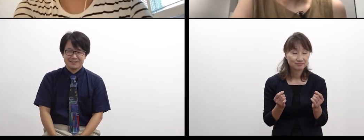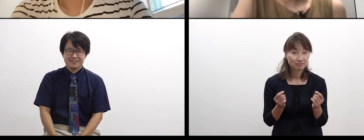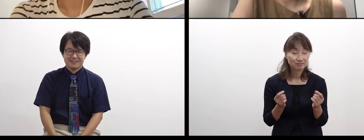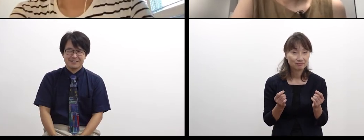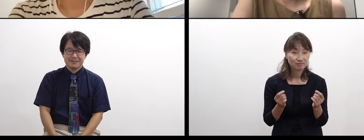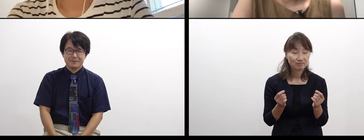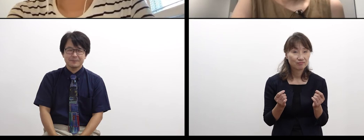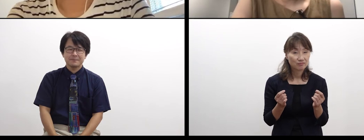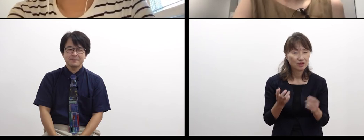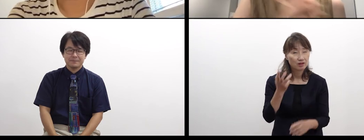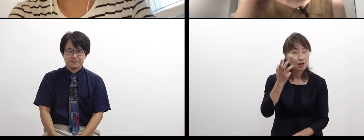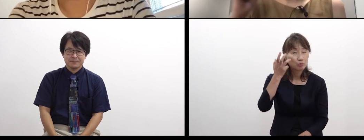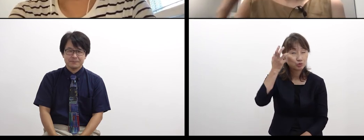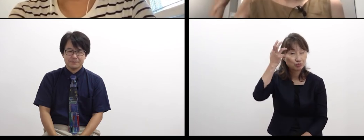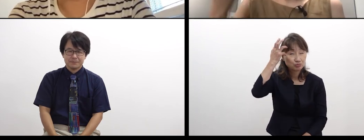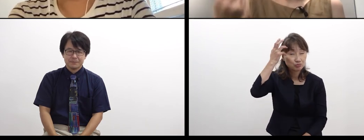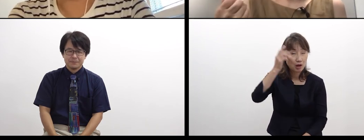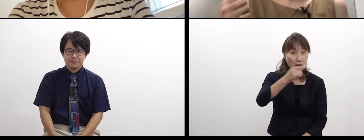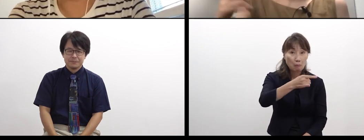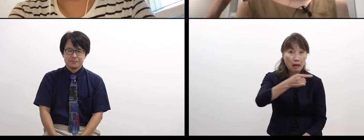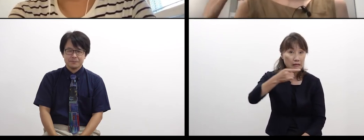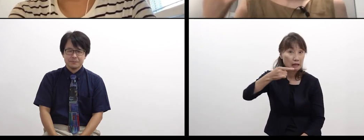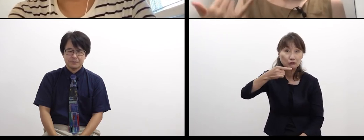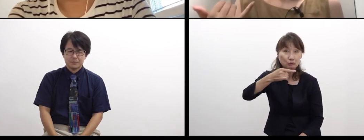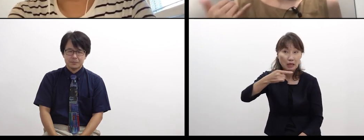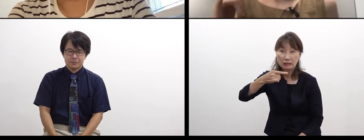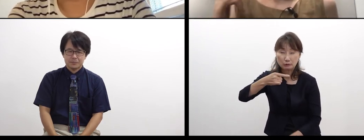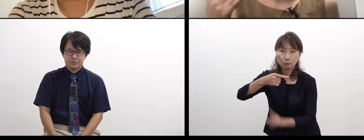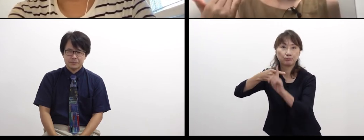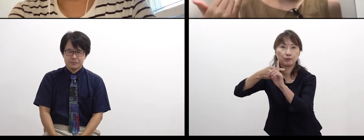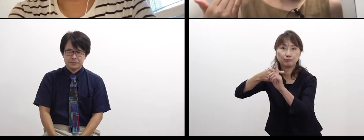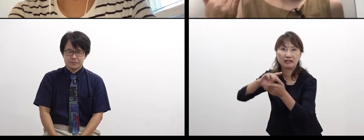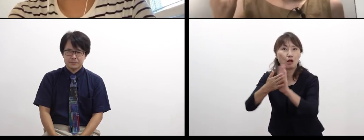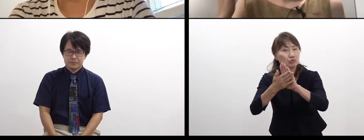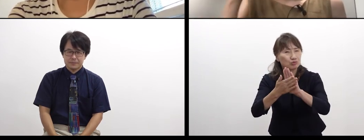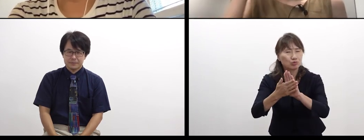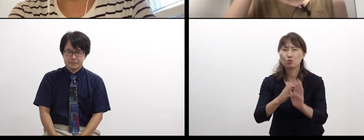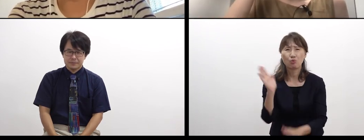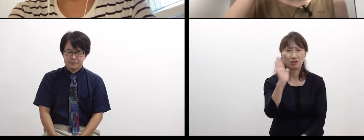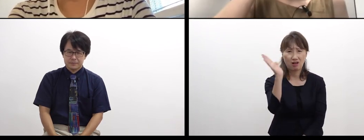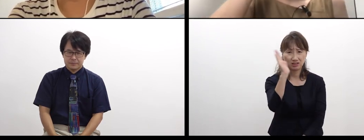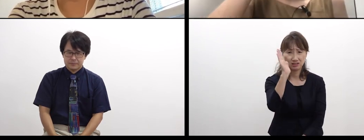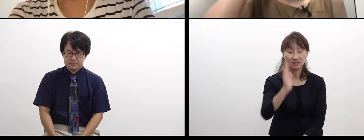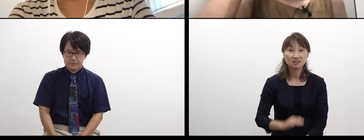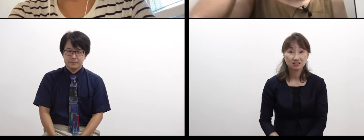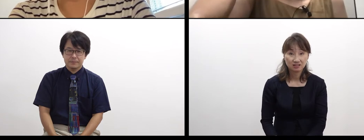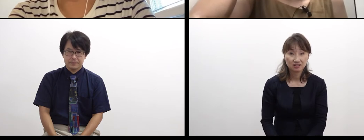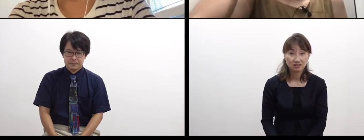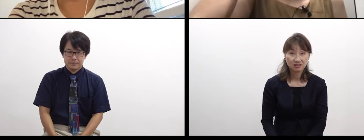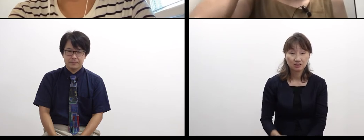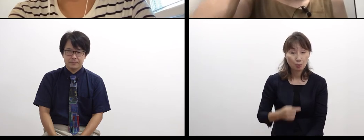I don’t try to change it and think positively, at all.